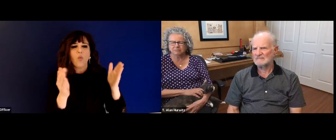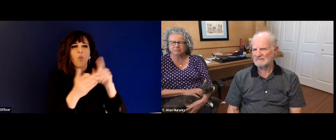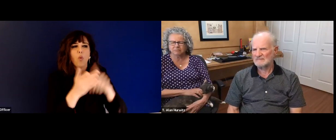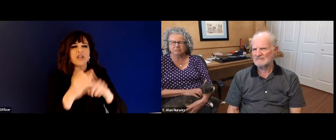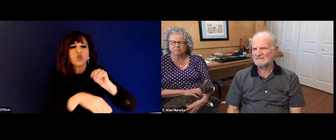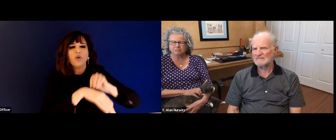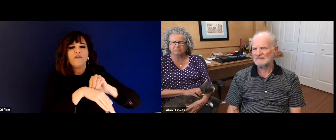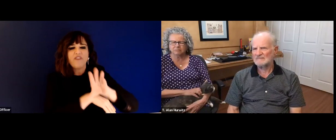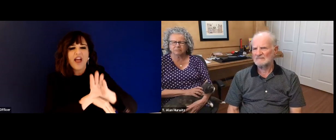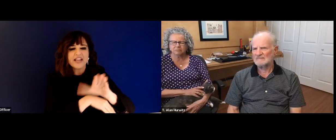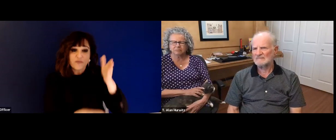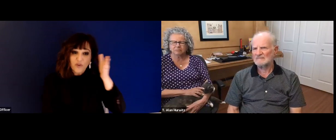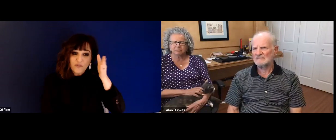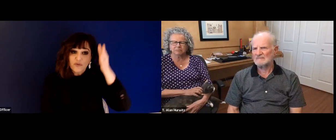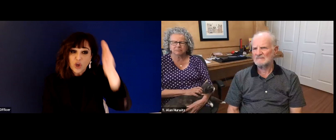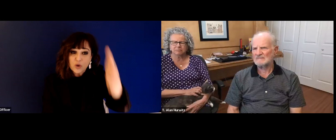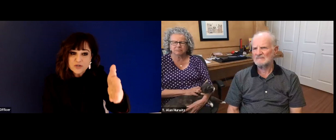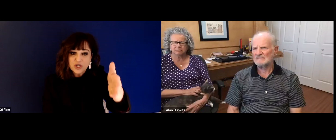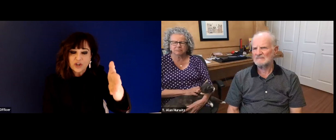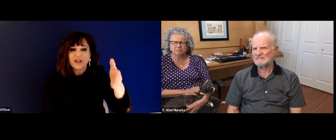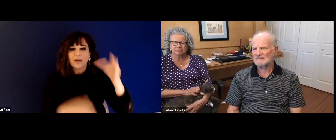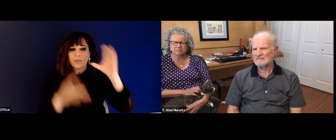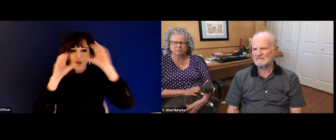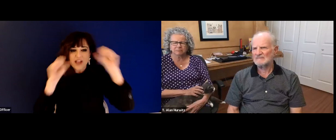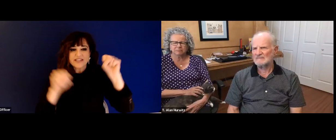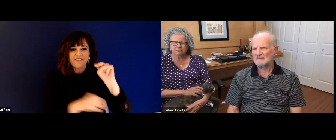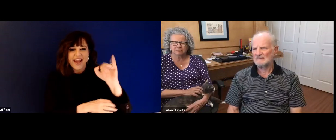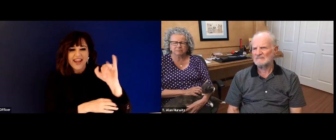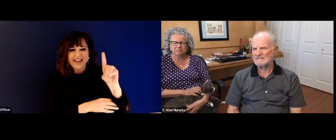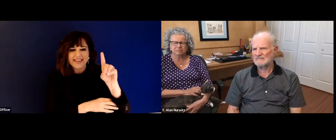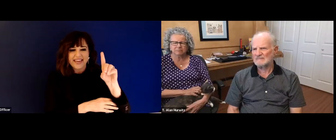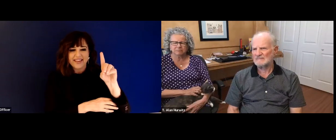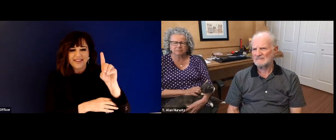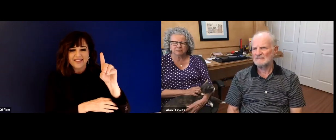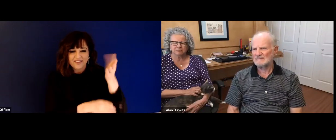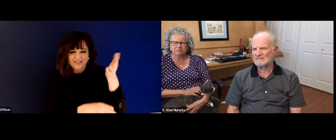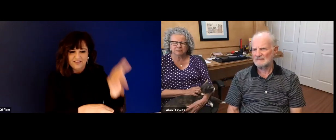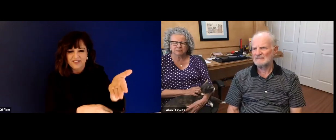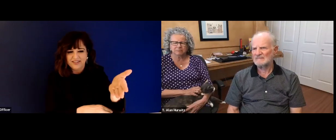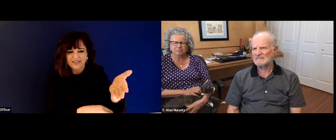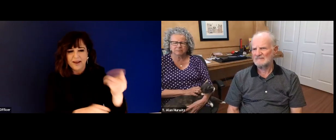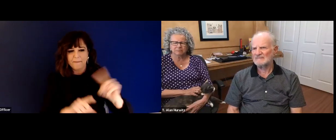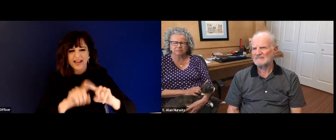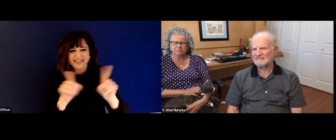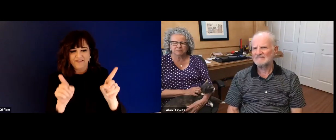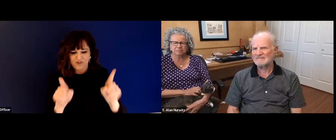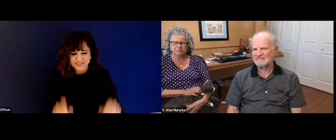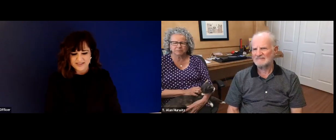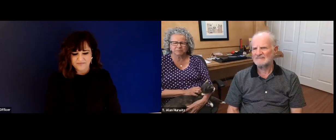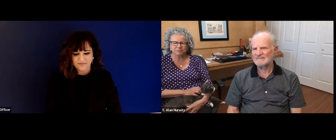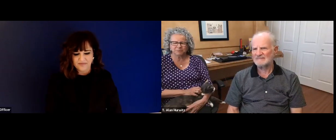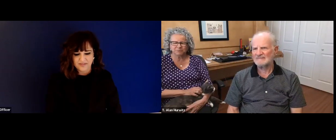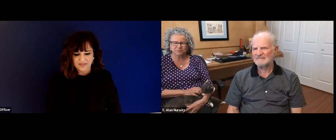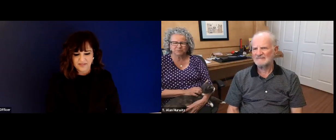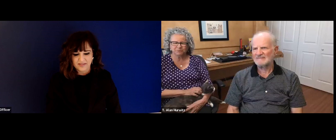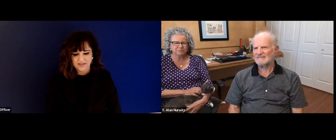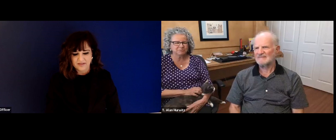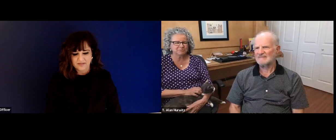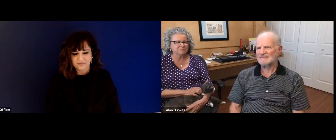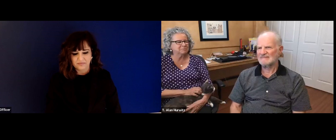National Association of the Deaf? What was you know, as a leader? What did you learn? And what did you want to advise